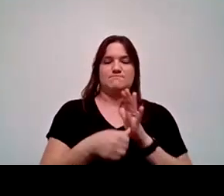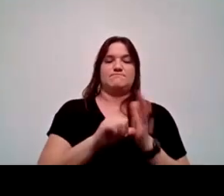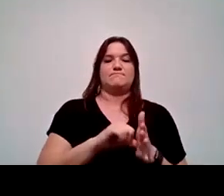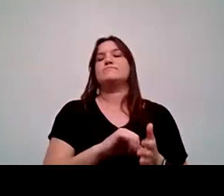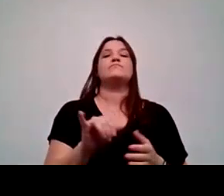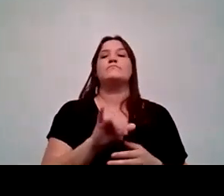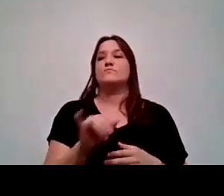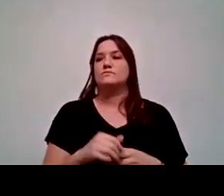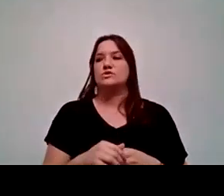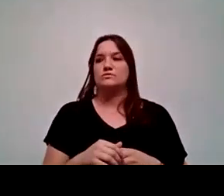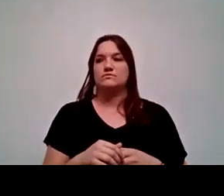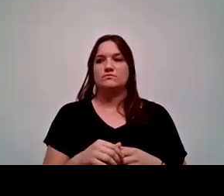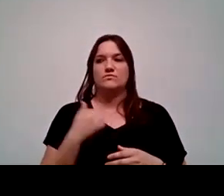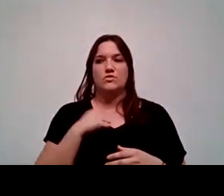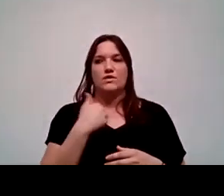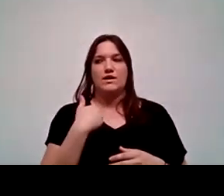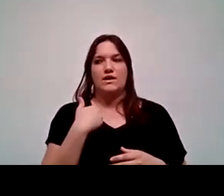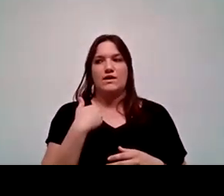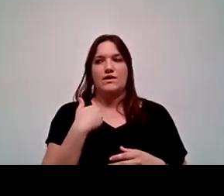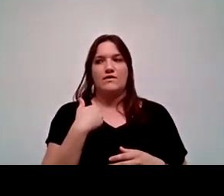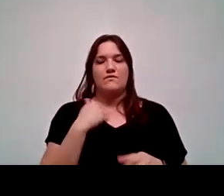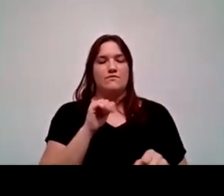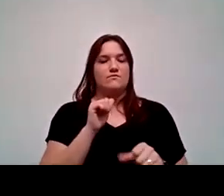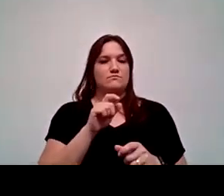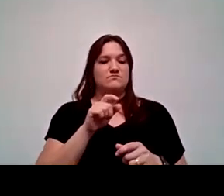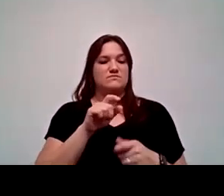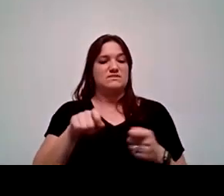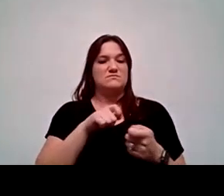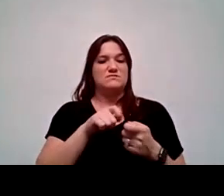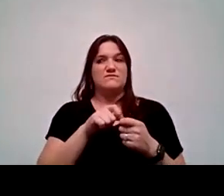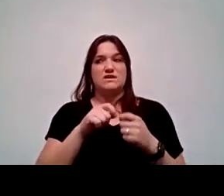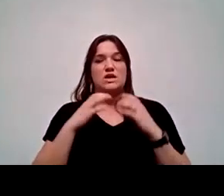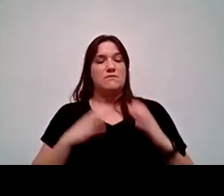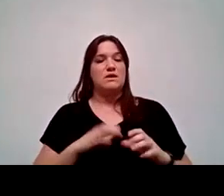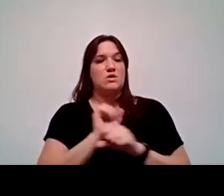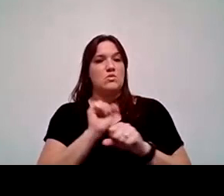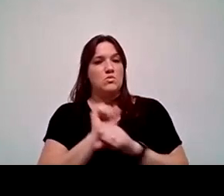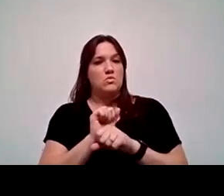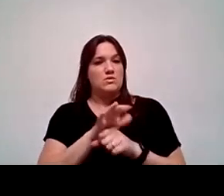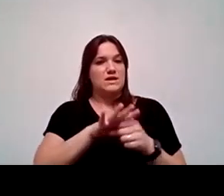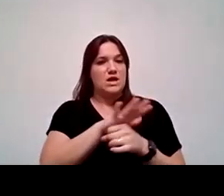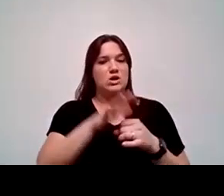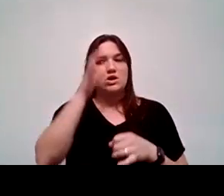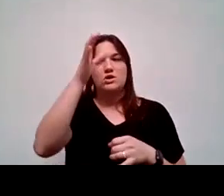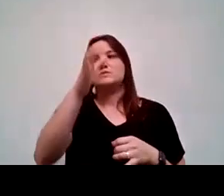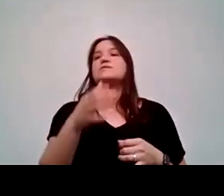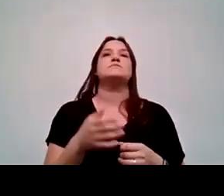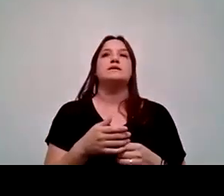We have an equity committee that works specifically in the area of developing concepts such as we'll talk about a bit later,